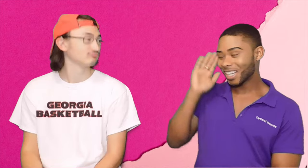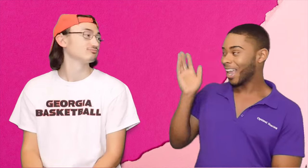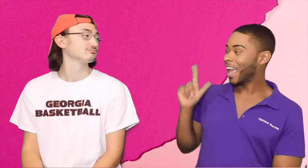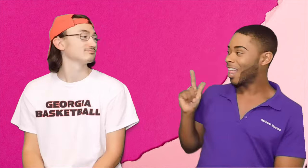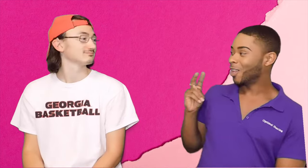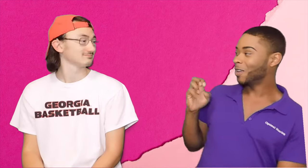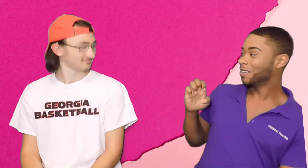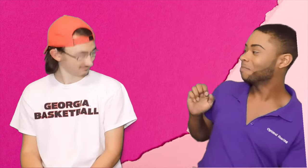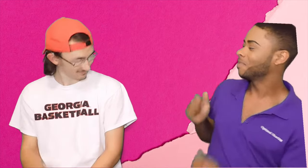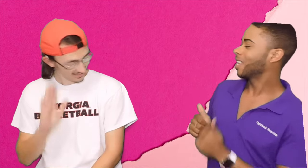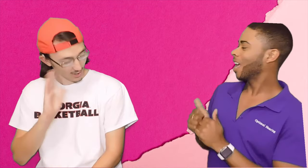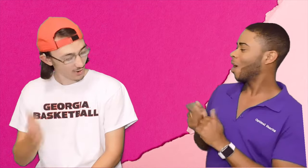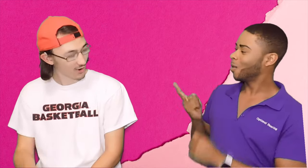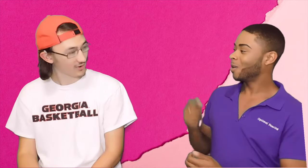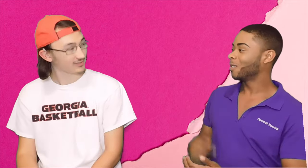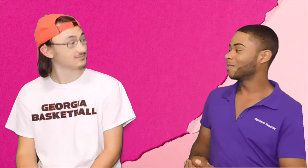Bryce: Hey Luke. Luke: Hello! Bryce: How are you?